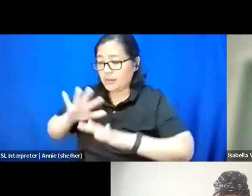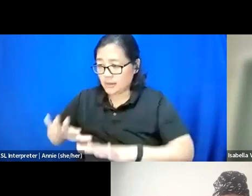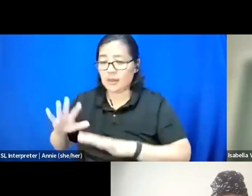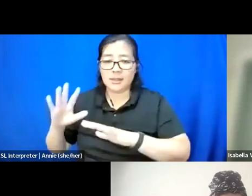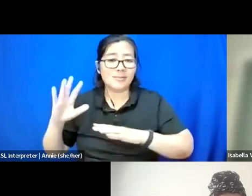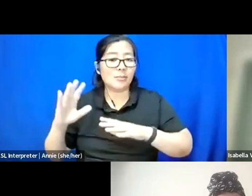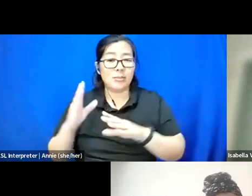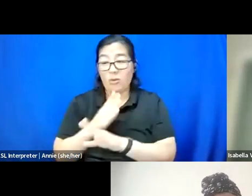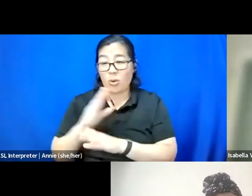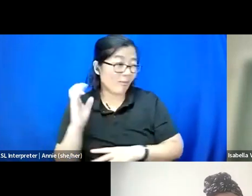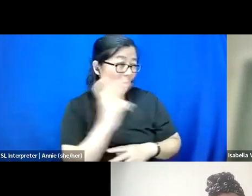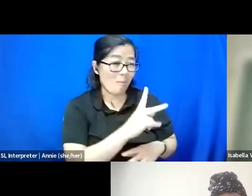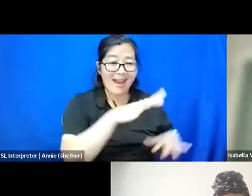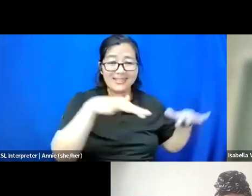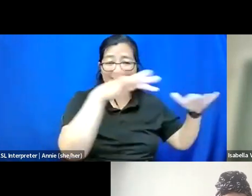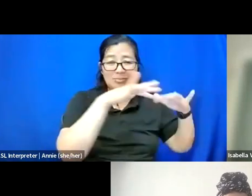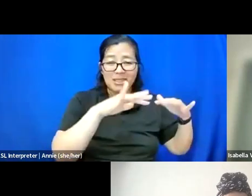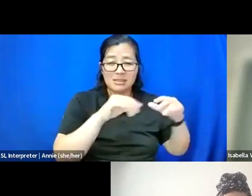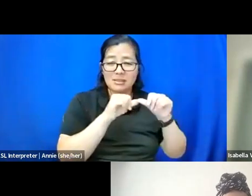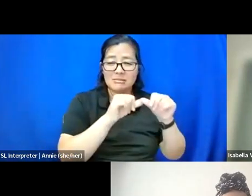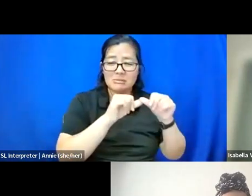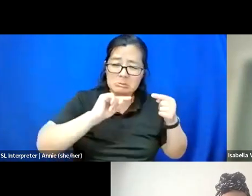to these spaces that continue to cause harm.